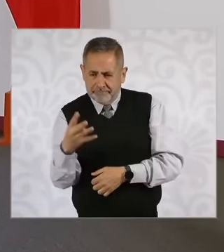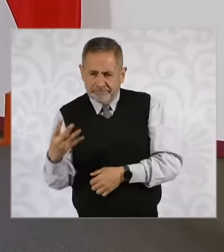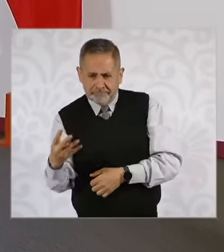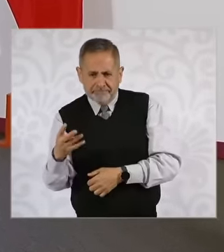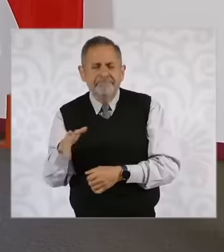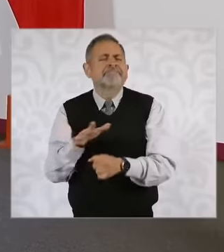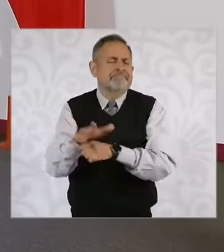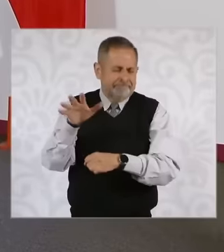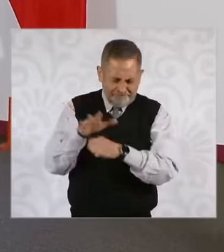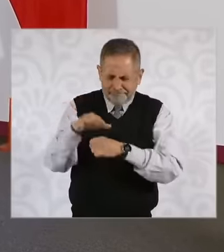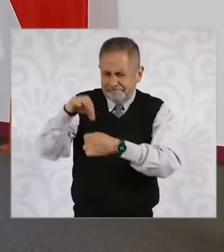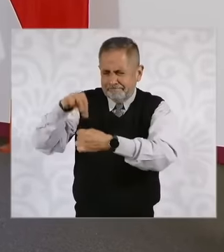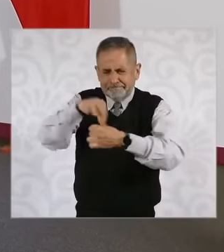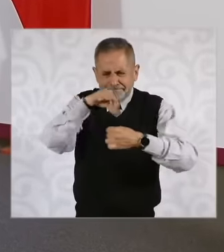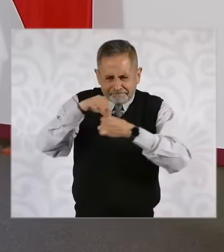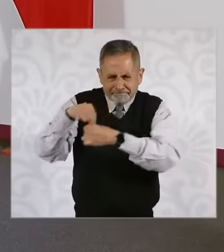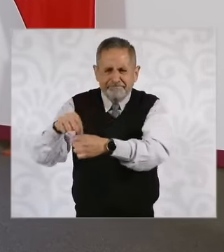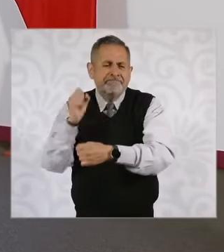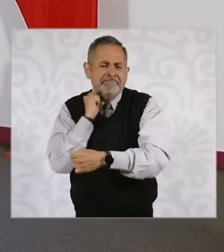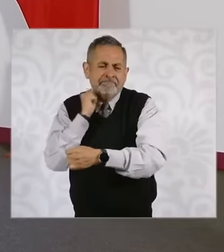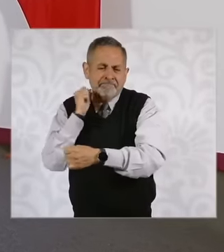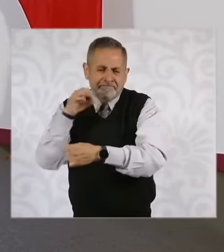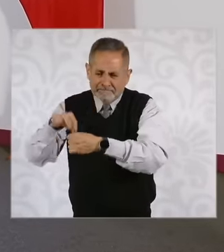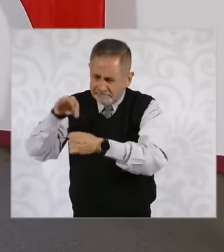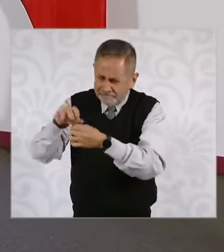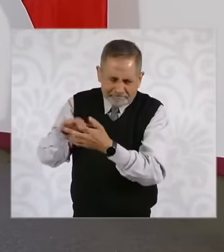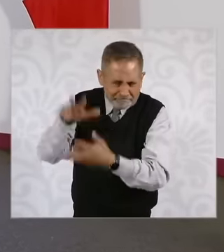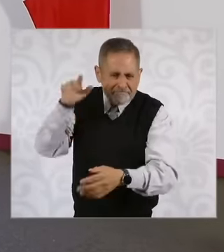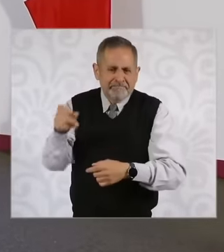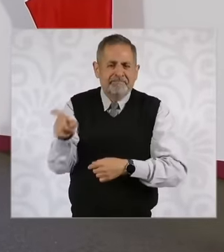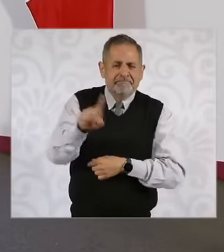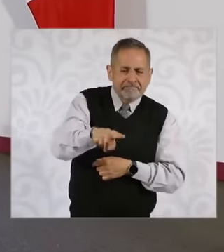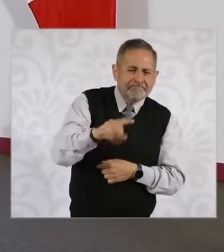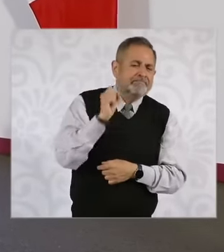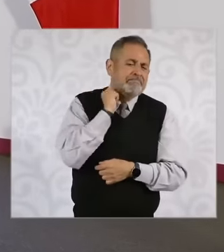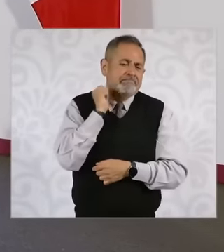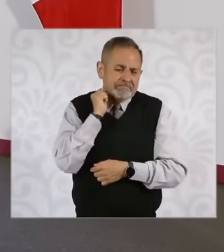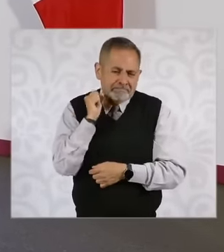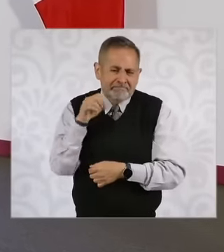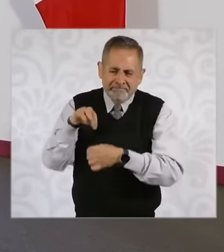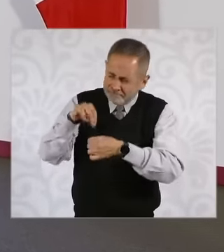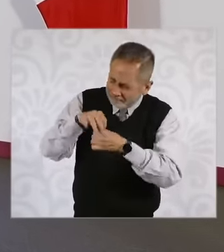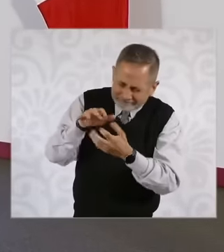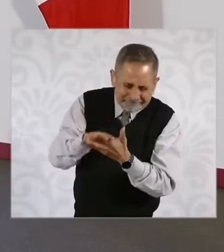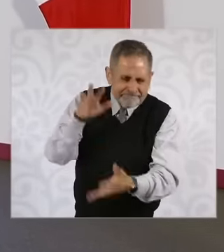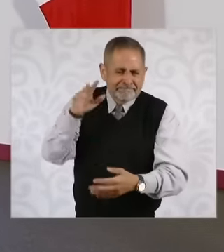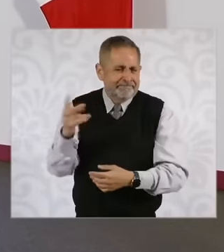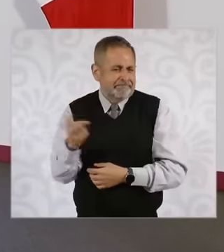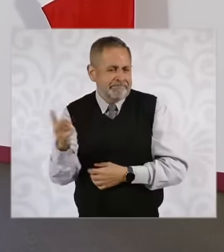Deputies in the Chamber of Senators and for the majority of local congresses to have approved